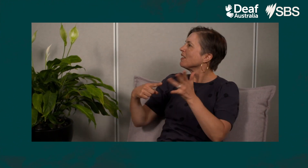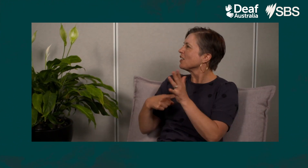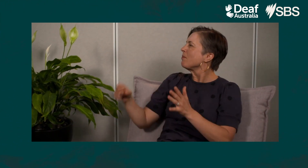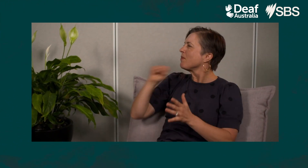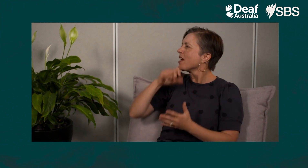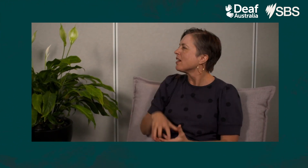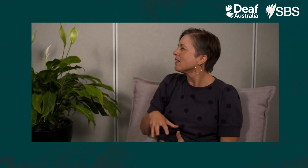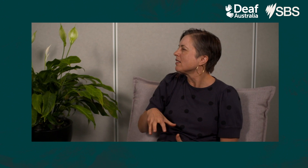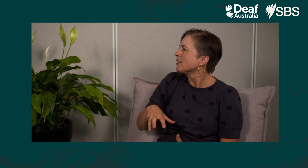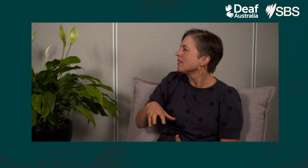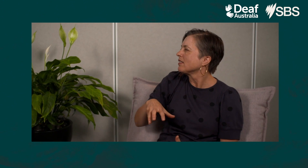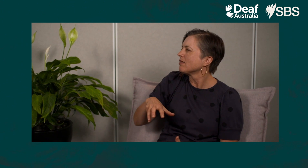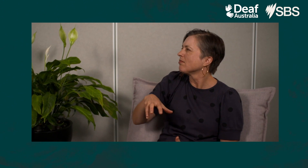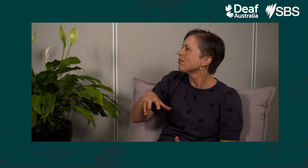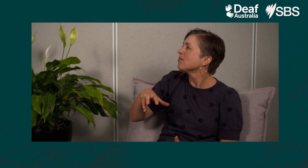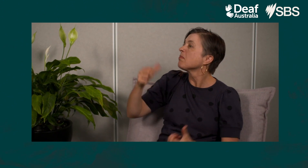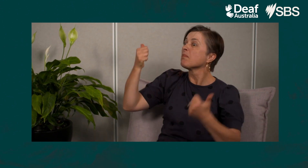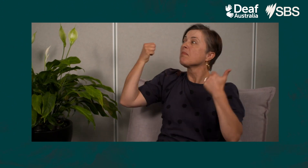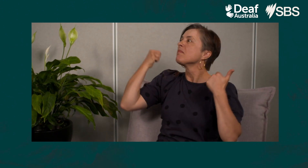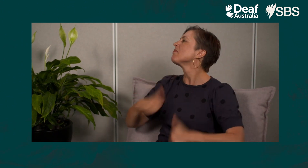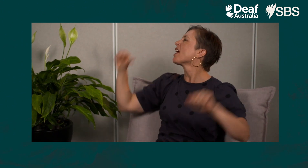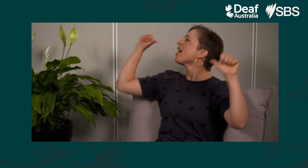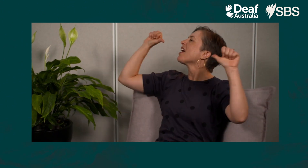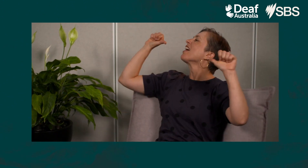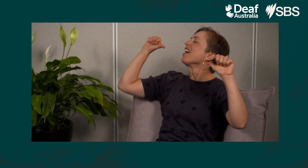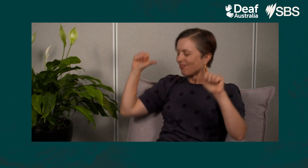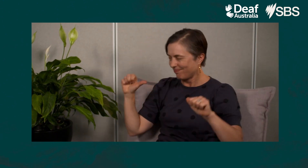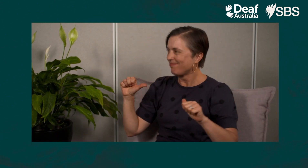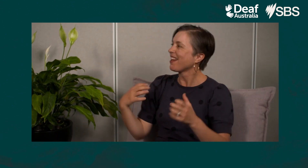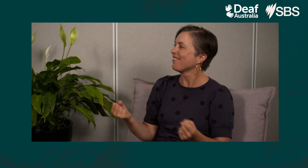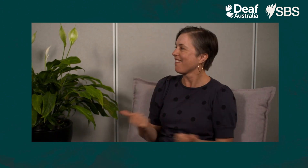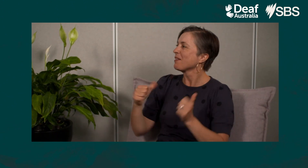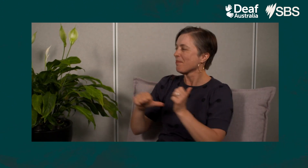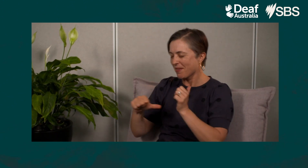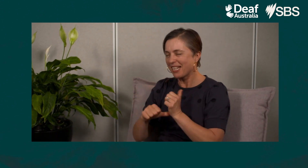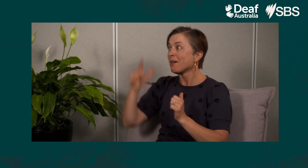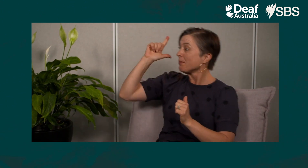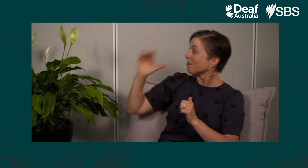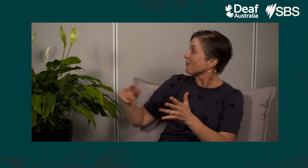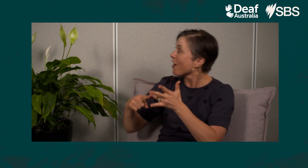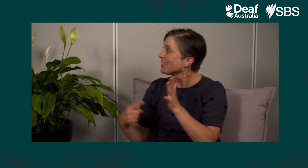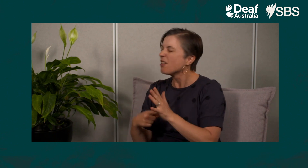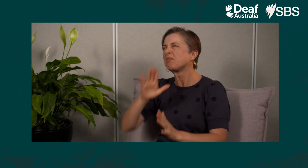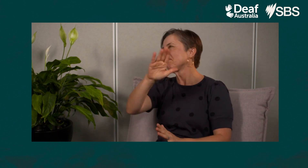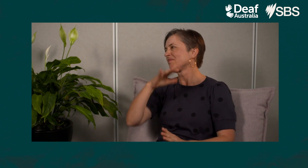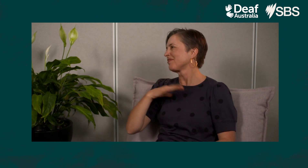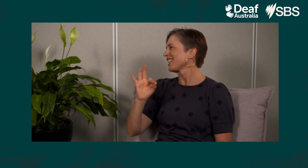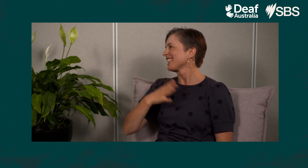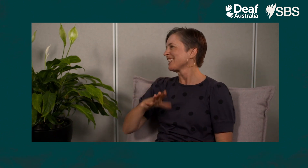After some time, the Deaf man had saved up enough money to buy the car. The boss asked if he wanted further overtime and the Deaf man replied that